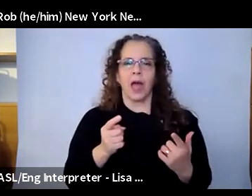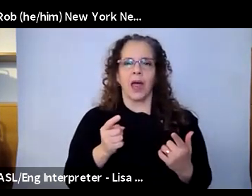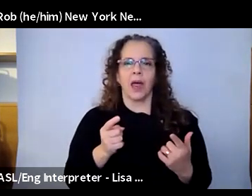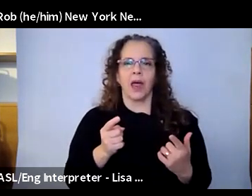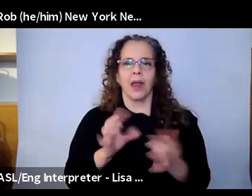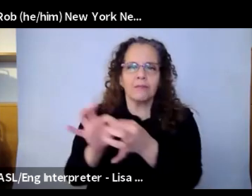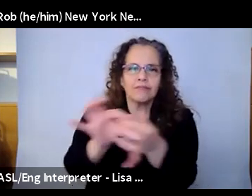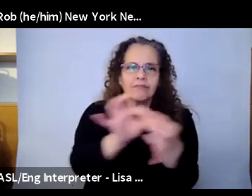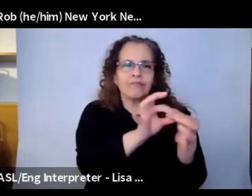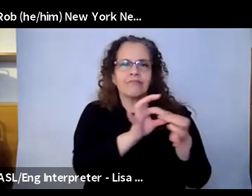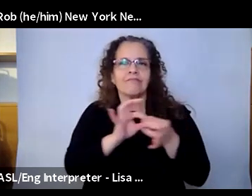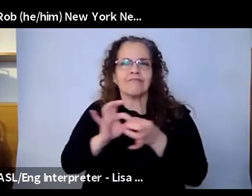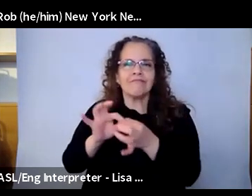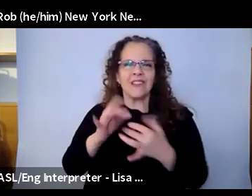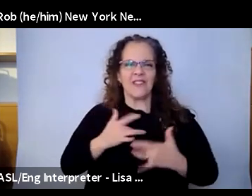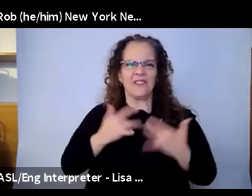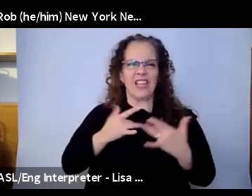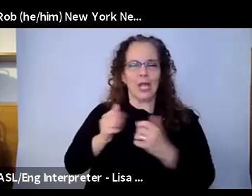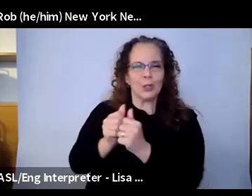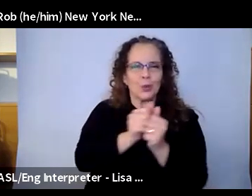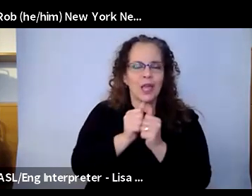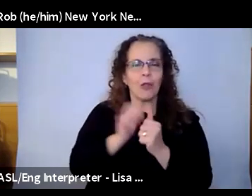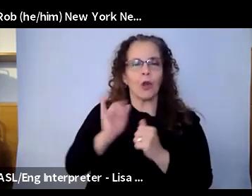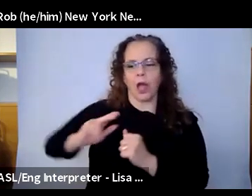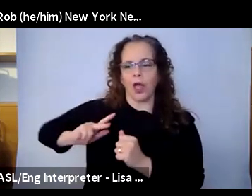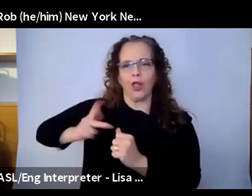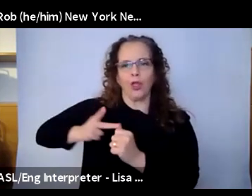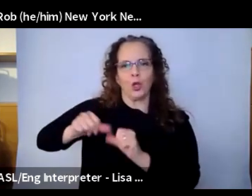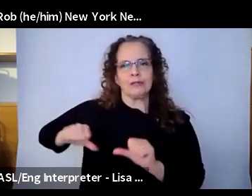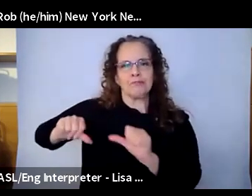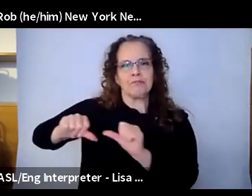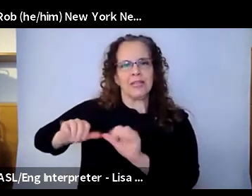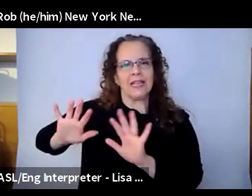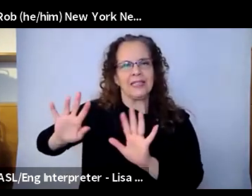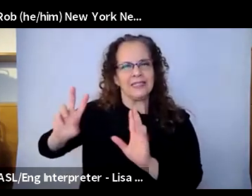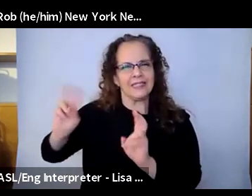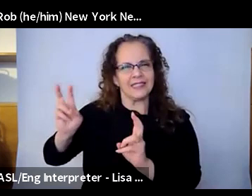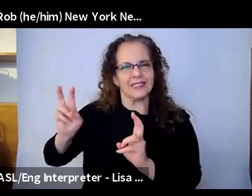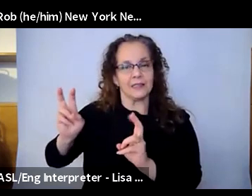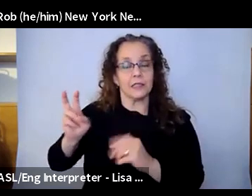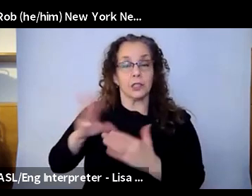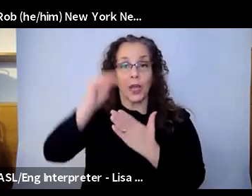come back, and the idea of third space, sort of like an after school space where students are trying on new identities, where